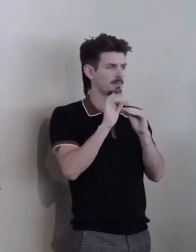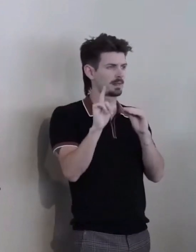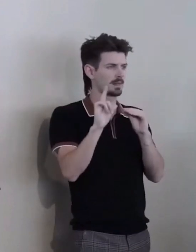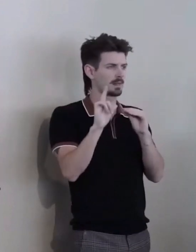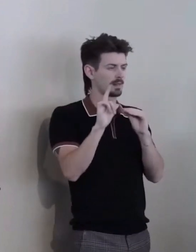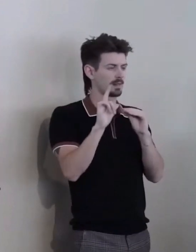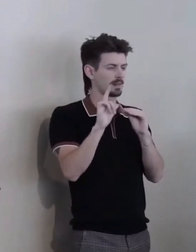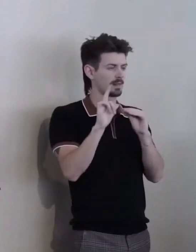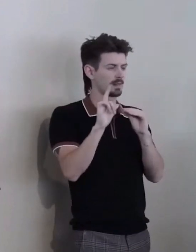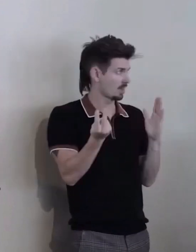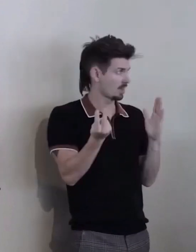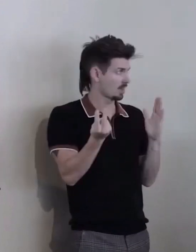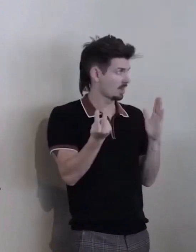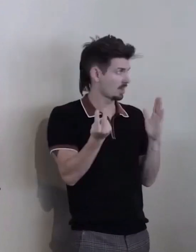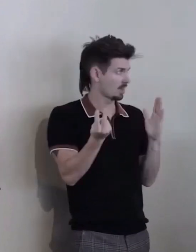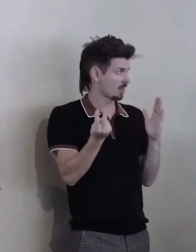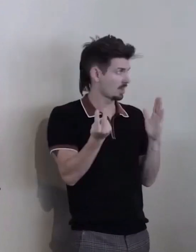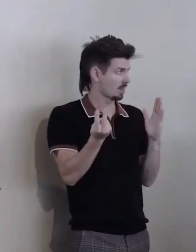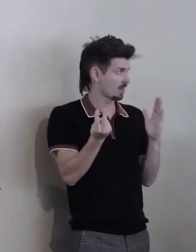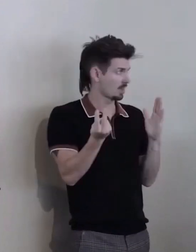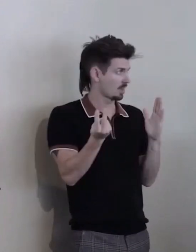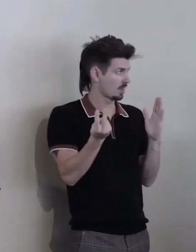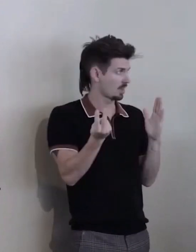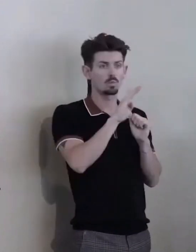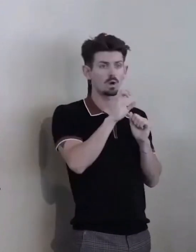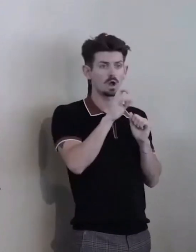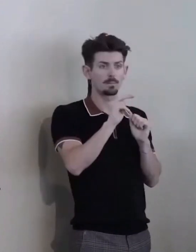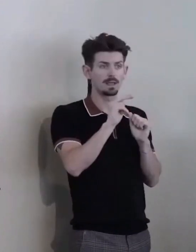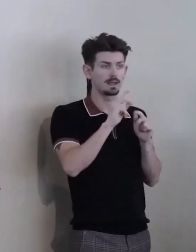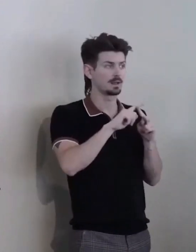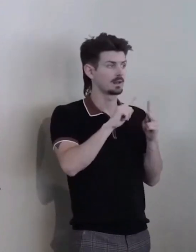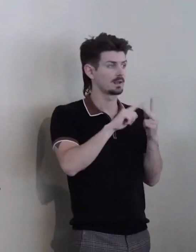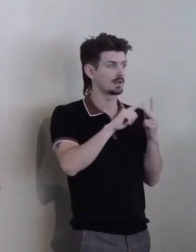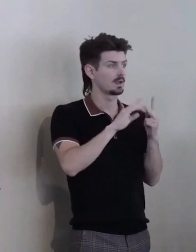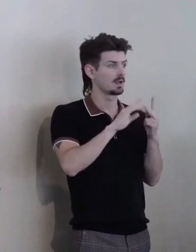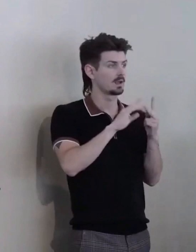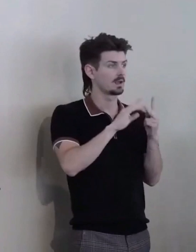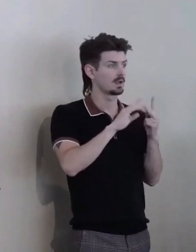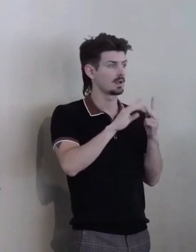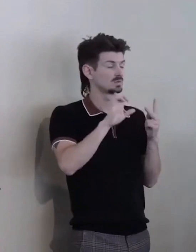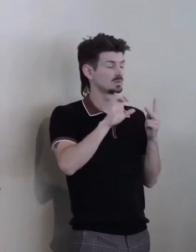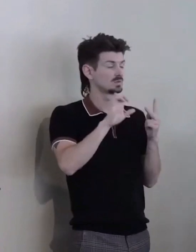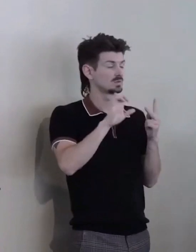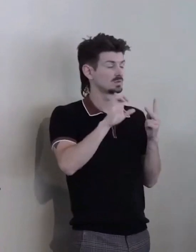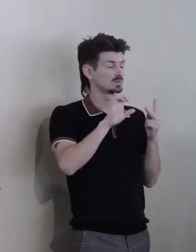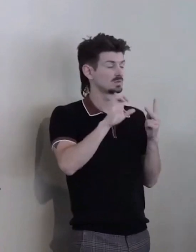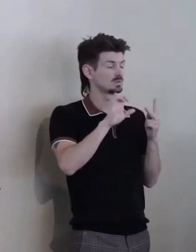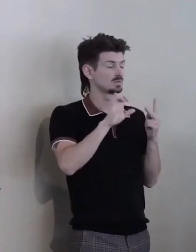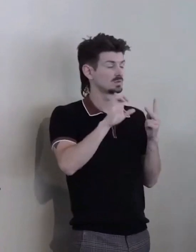Robin and Bruce, that is a great story of how policy affects people in their lives,